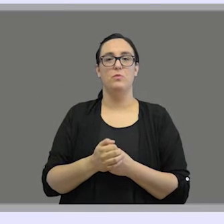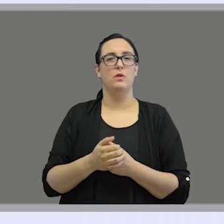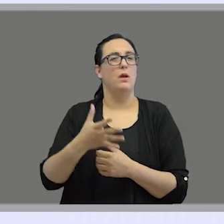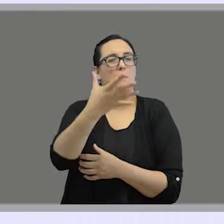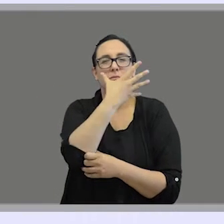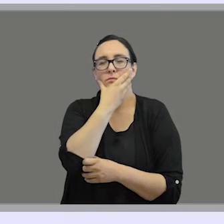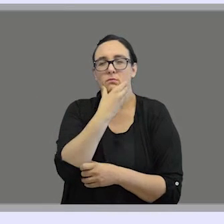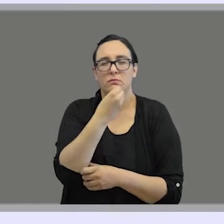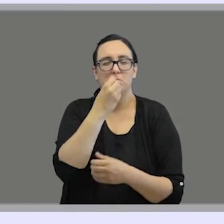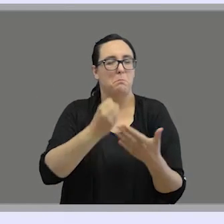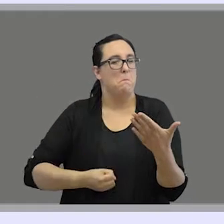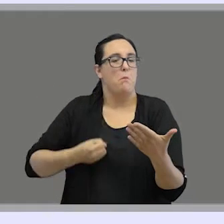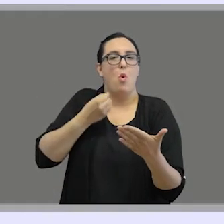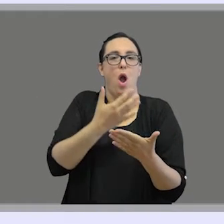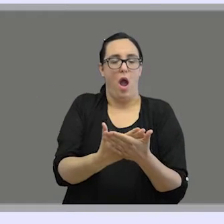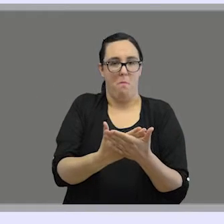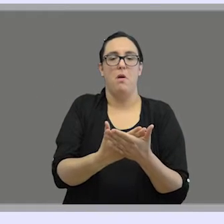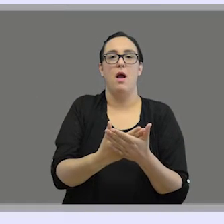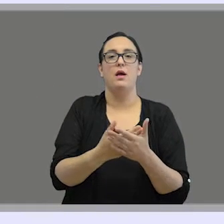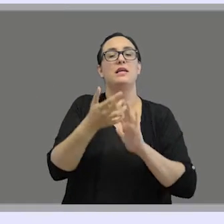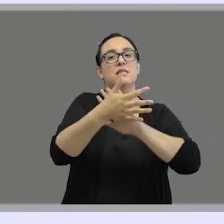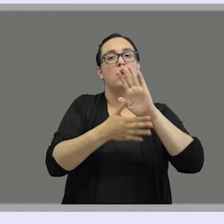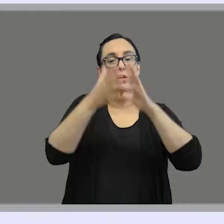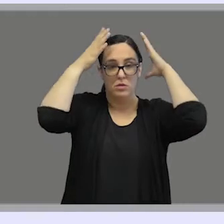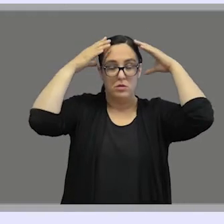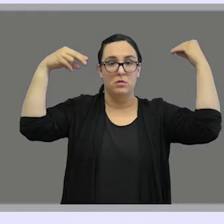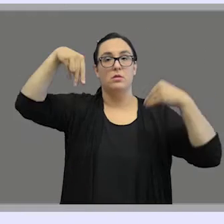a beautiful poetry in sign language of The Netherlands,